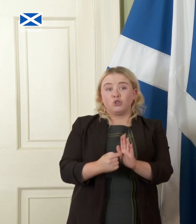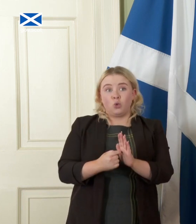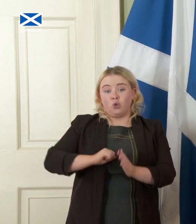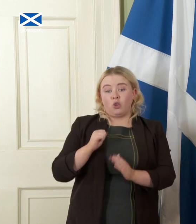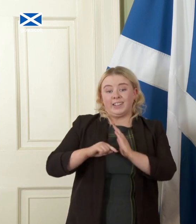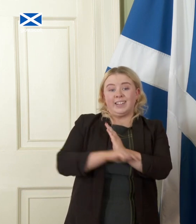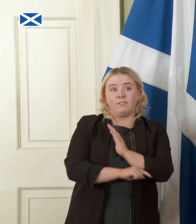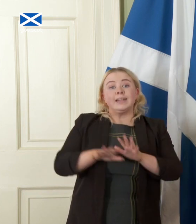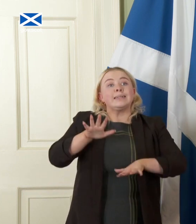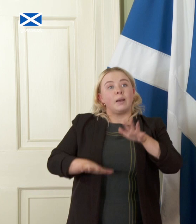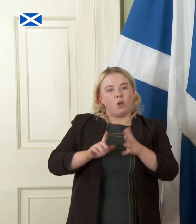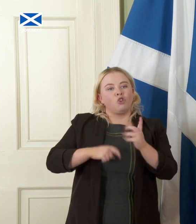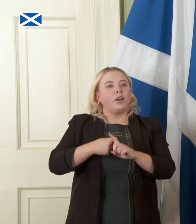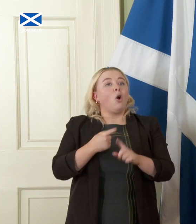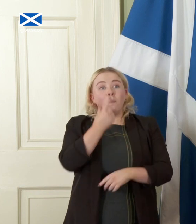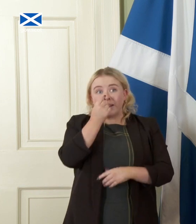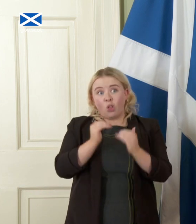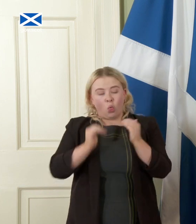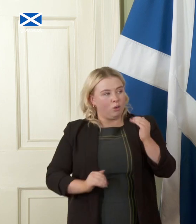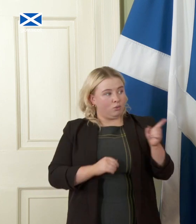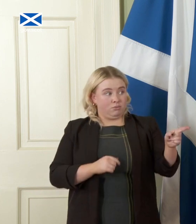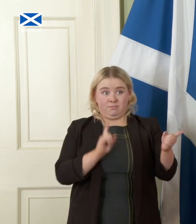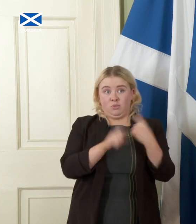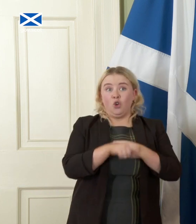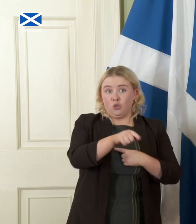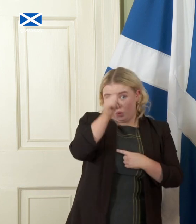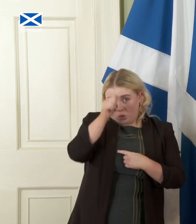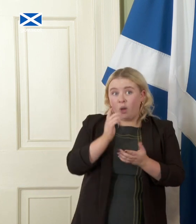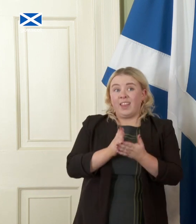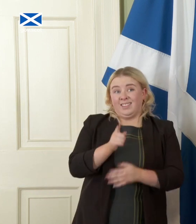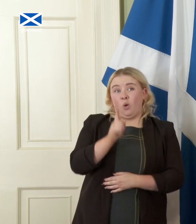potentially lower than the UK. You and I know that is oil that that is the current high oil